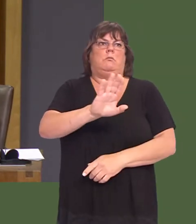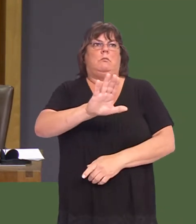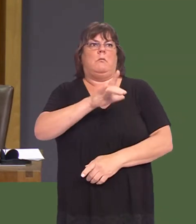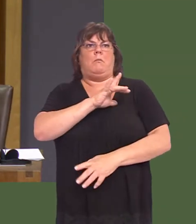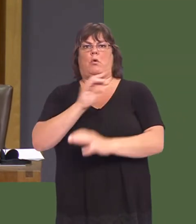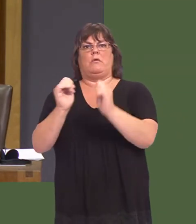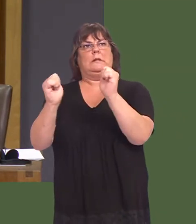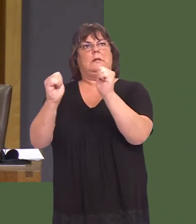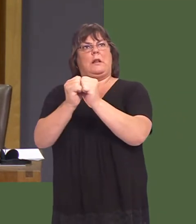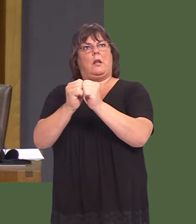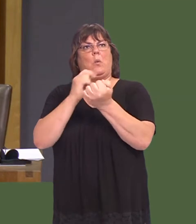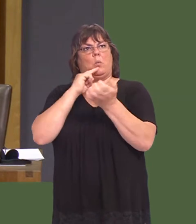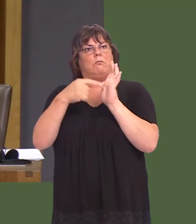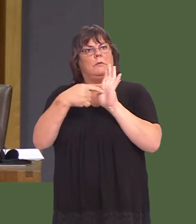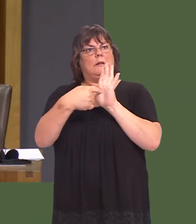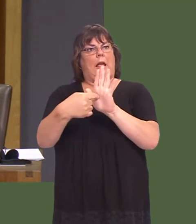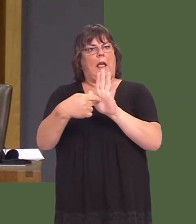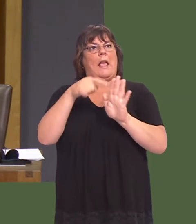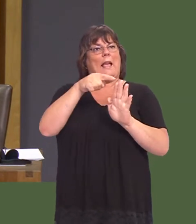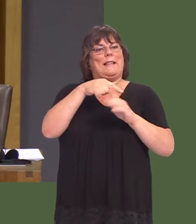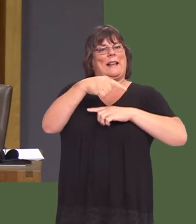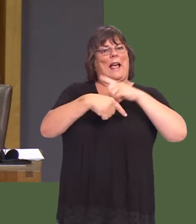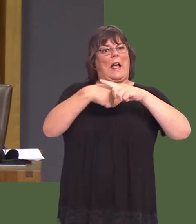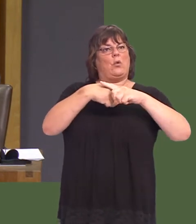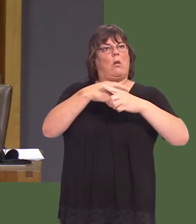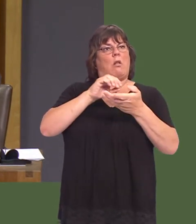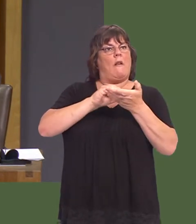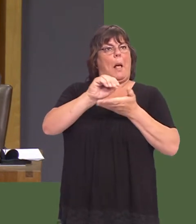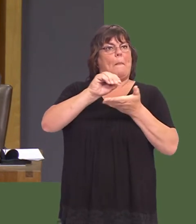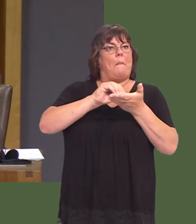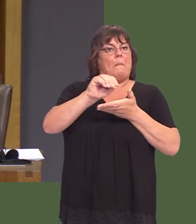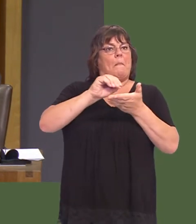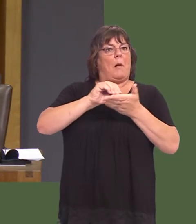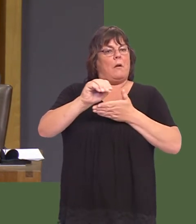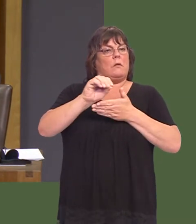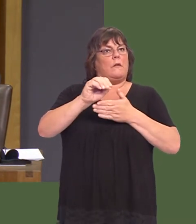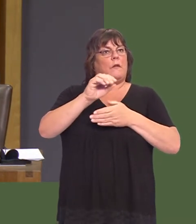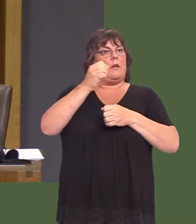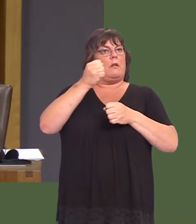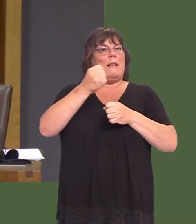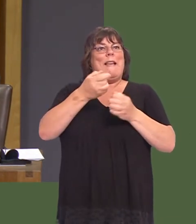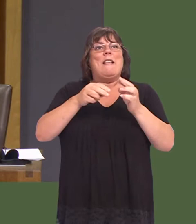the terms of the deal, because itís an annual amount that the Government would be obliged to pay.